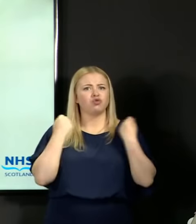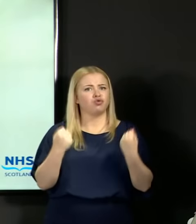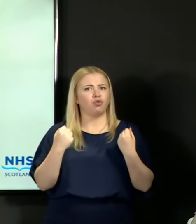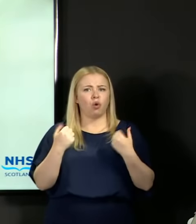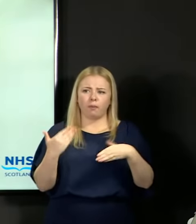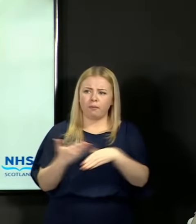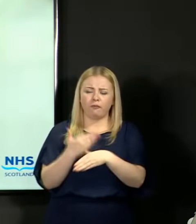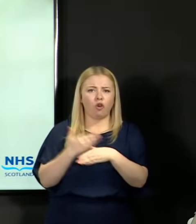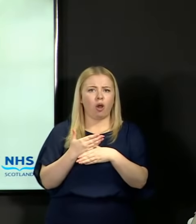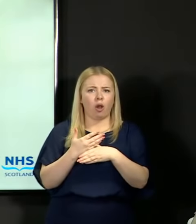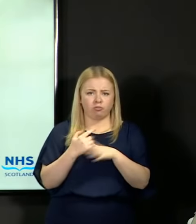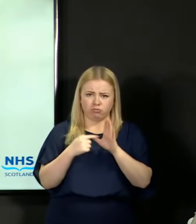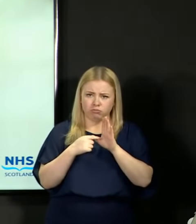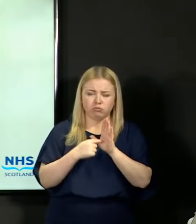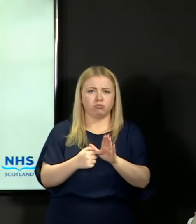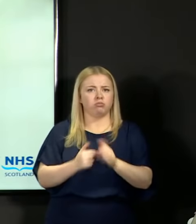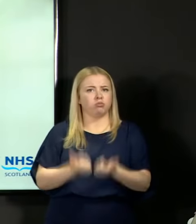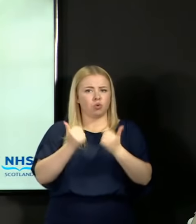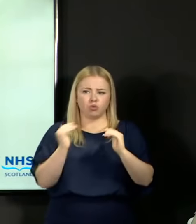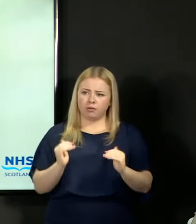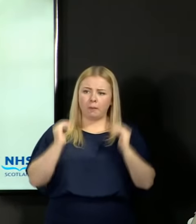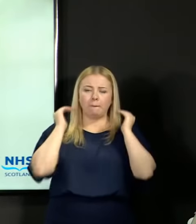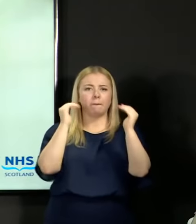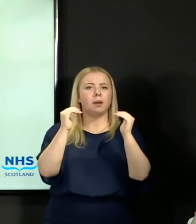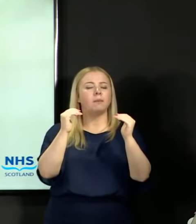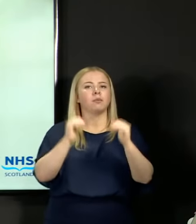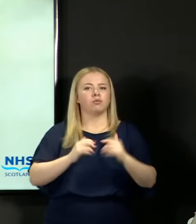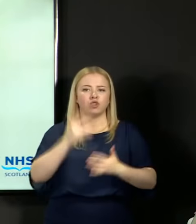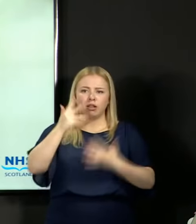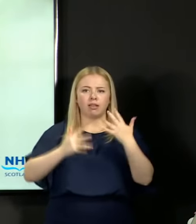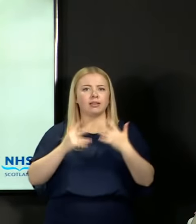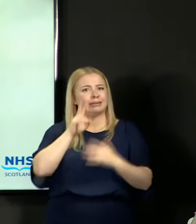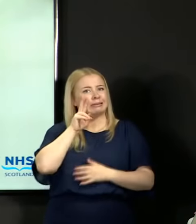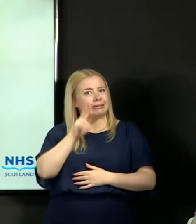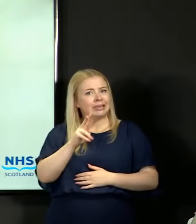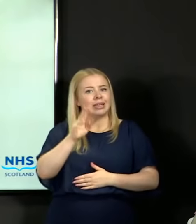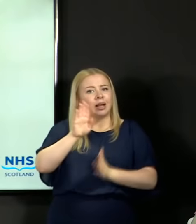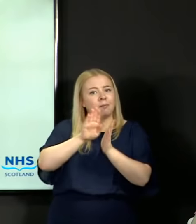people in a very good set of results, where we have seen the pass rate at National 5,